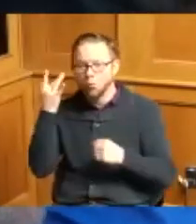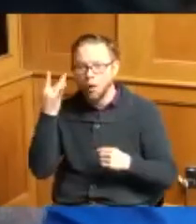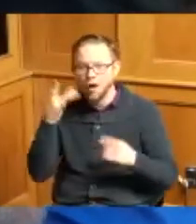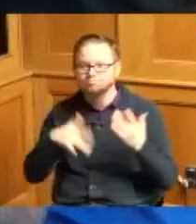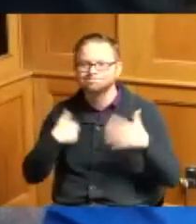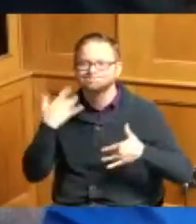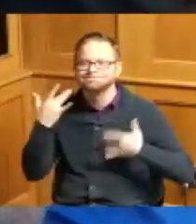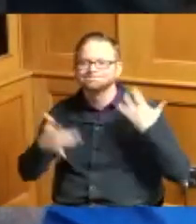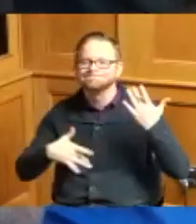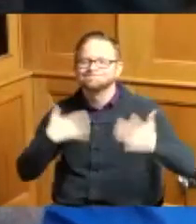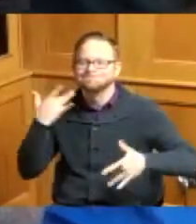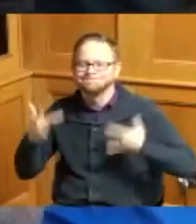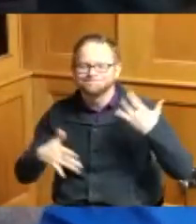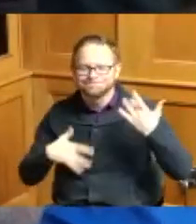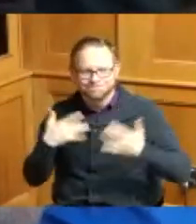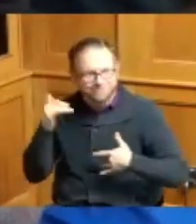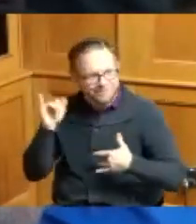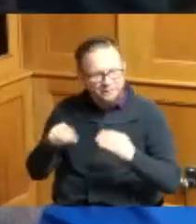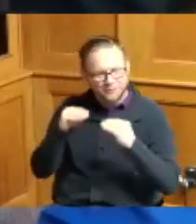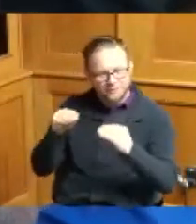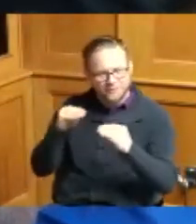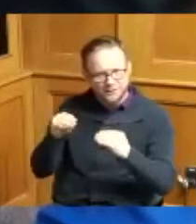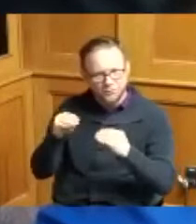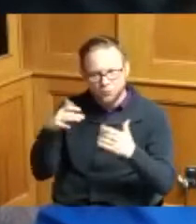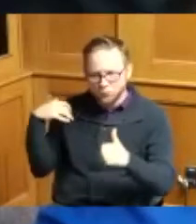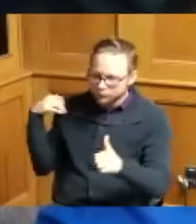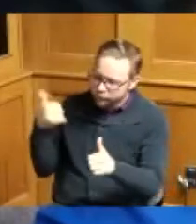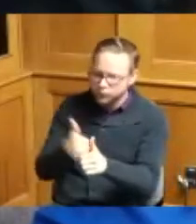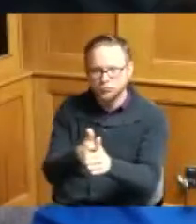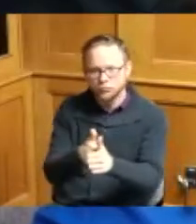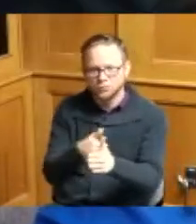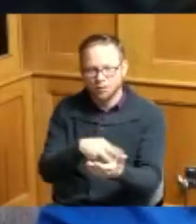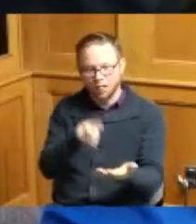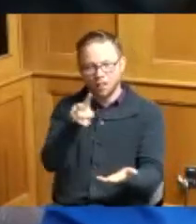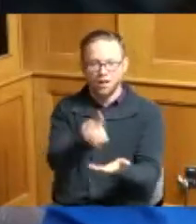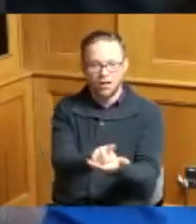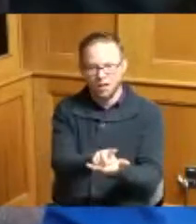teaching them how to come back when sometimes life doesn't go the way you want it the first time